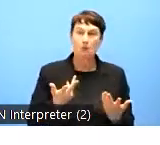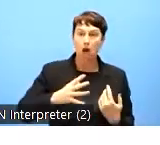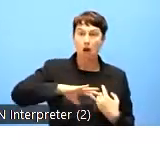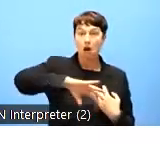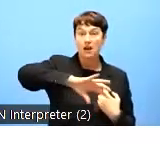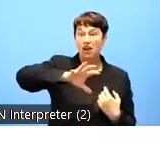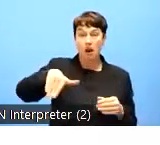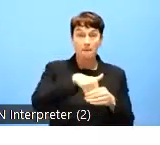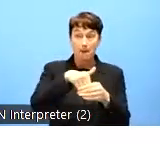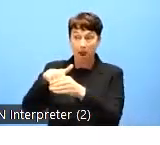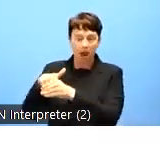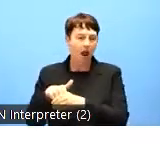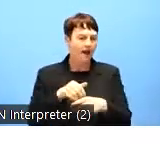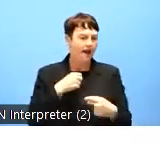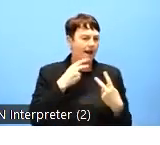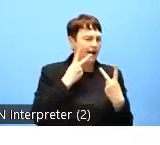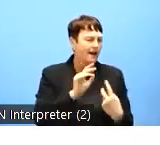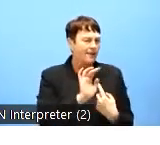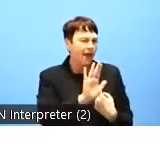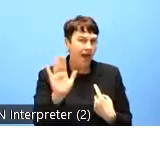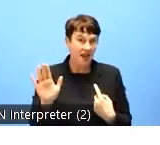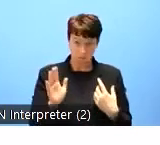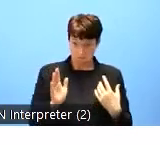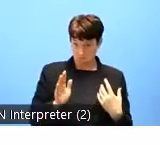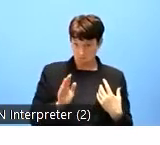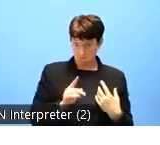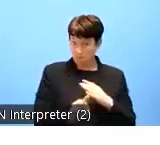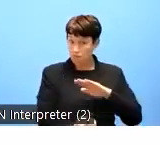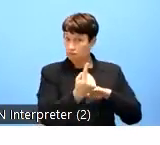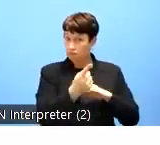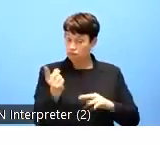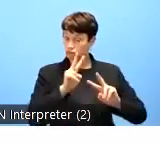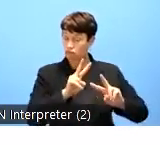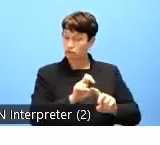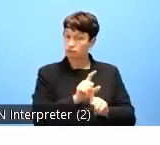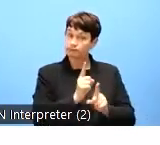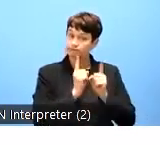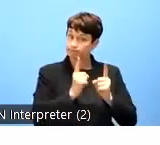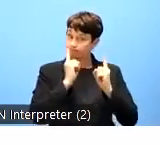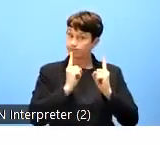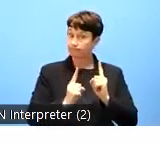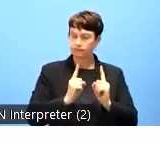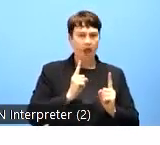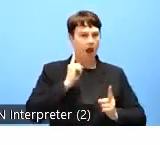of accessibility statements saying what is and is not accessible, and how to access to